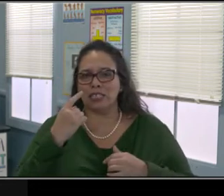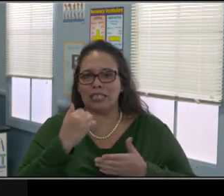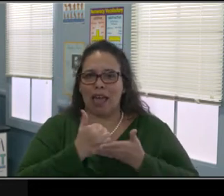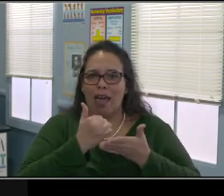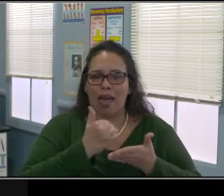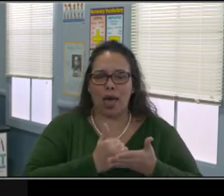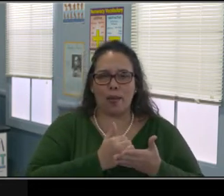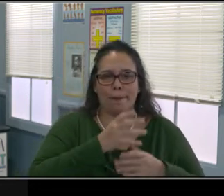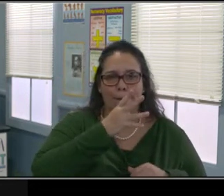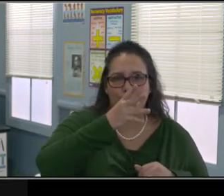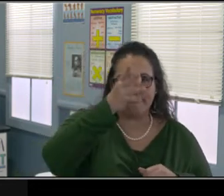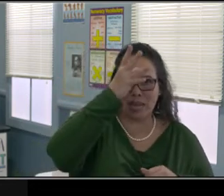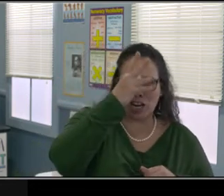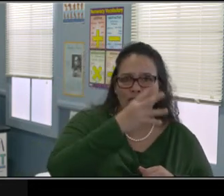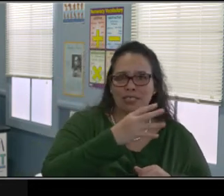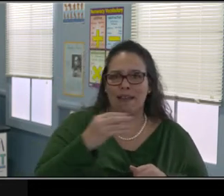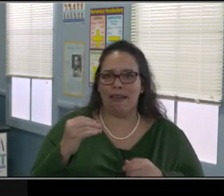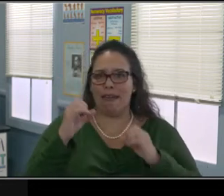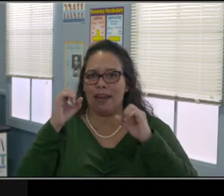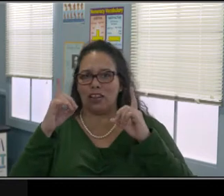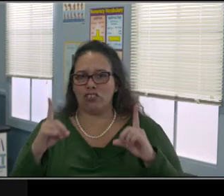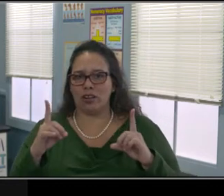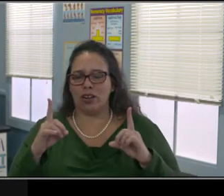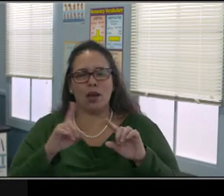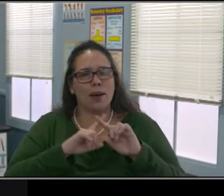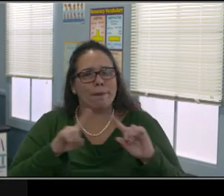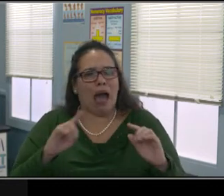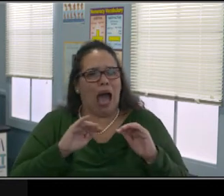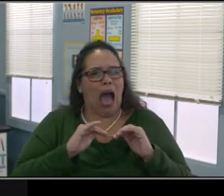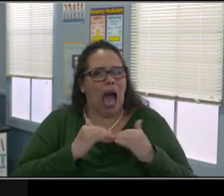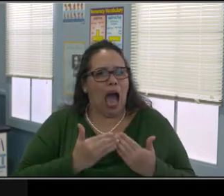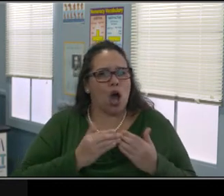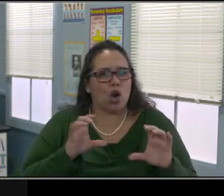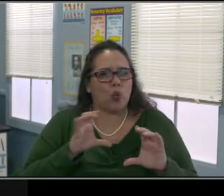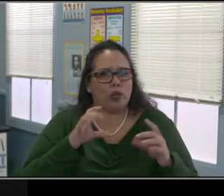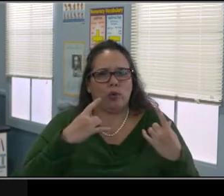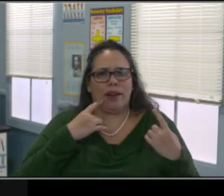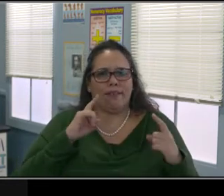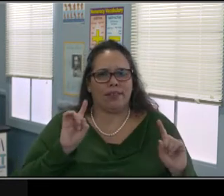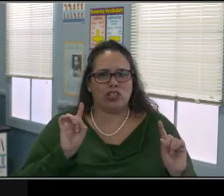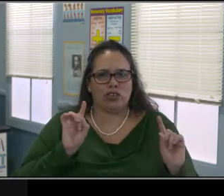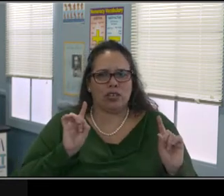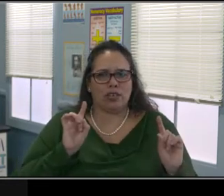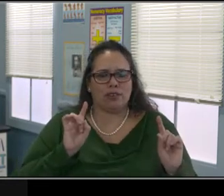and schools are supposed to respond to parent requests just like they did before.